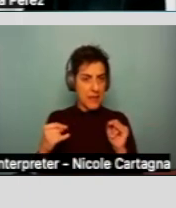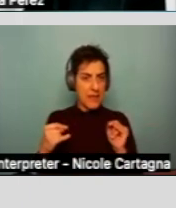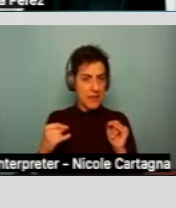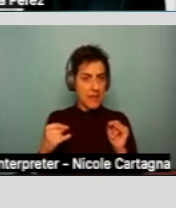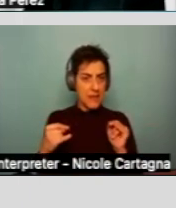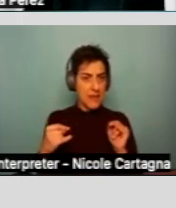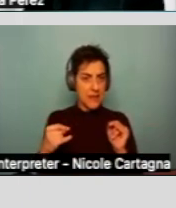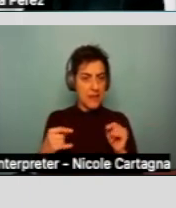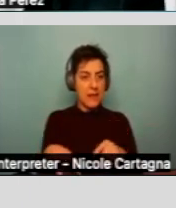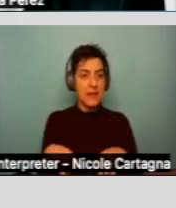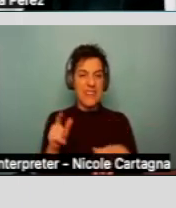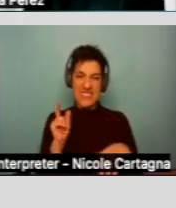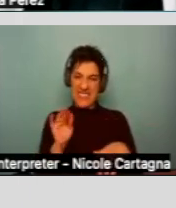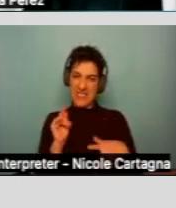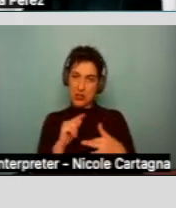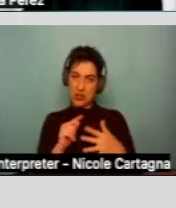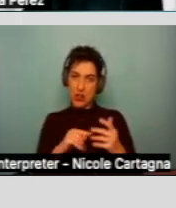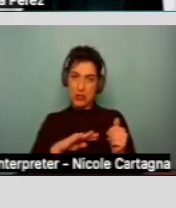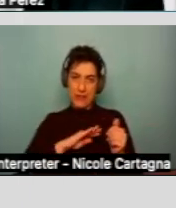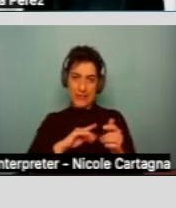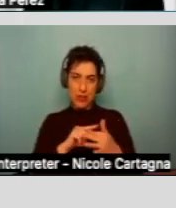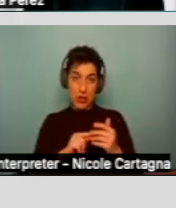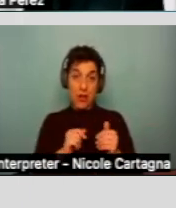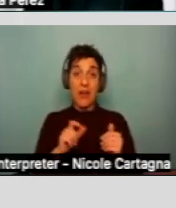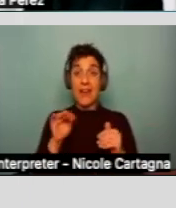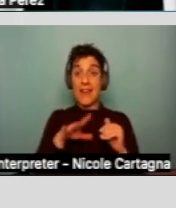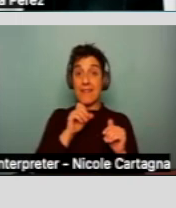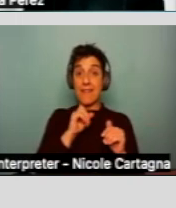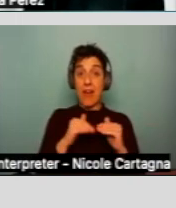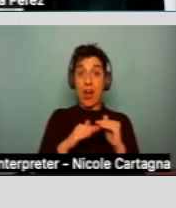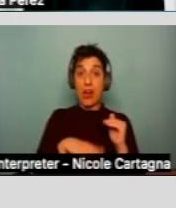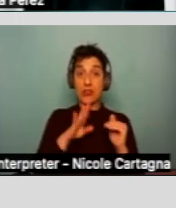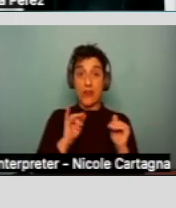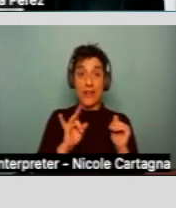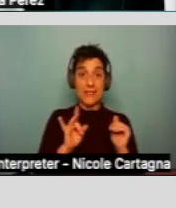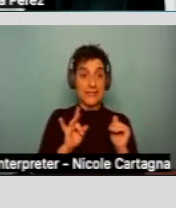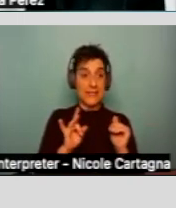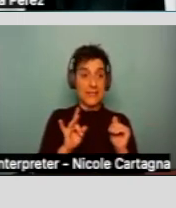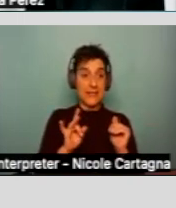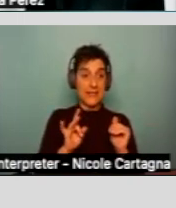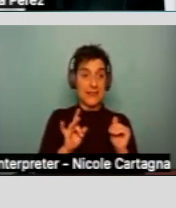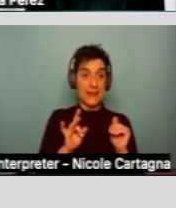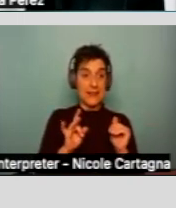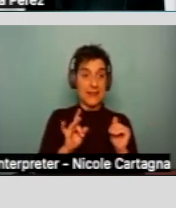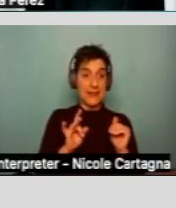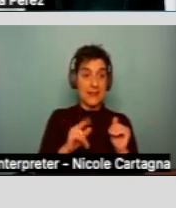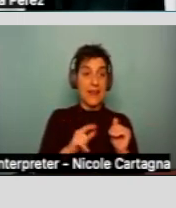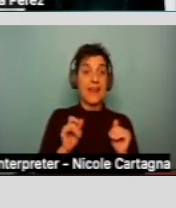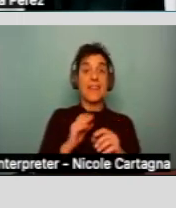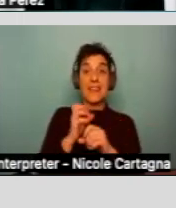Parents of children under the age of 18 who receive out of home care may be required to pay some of the cost.